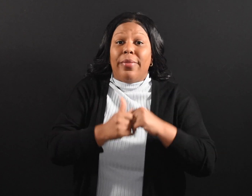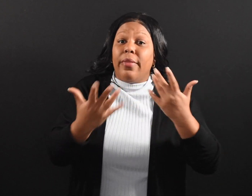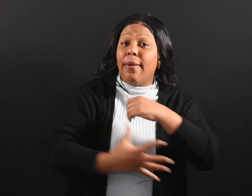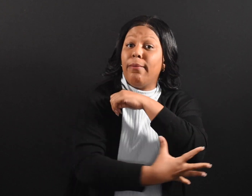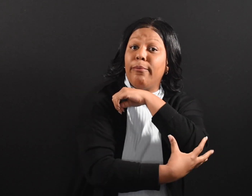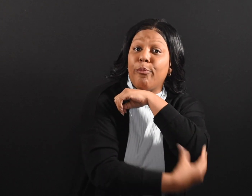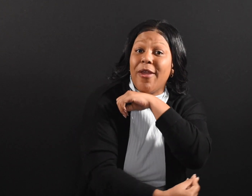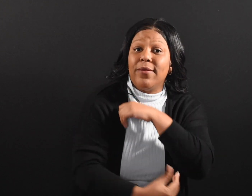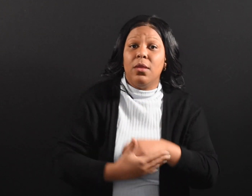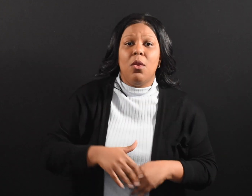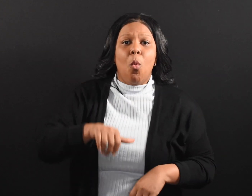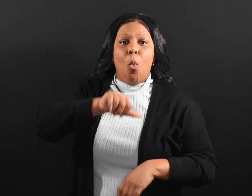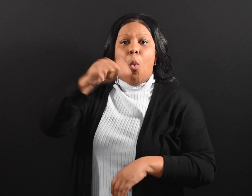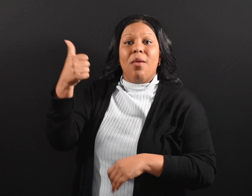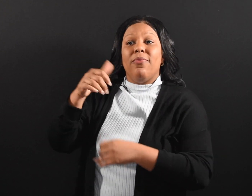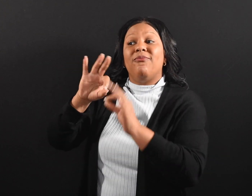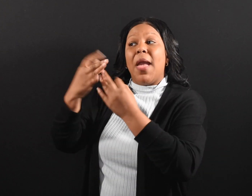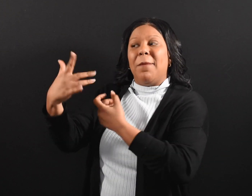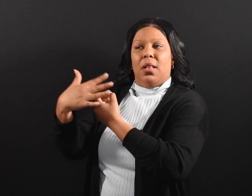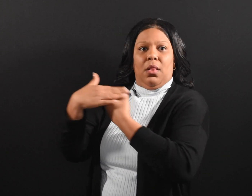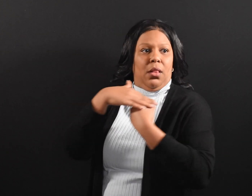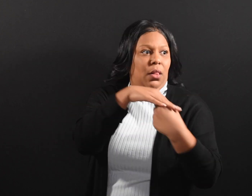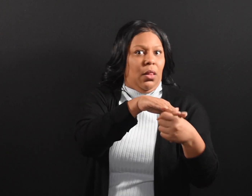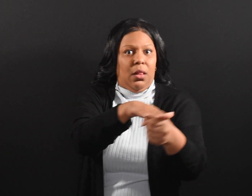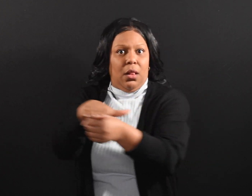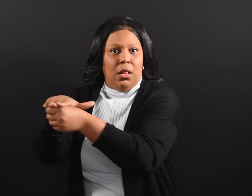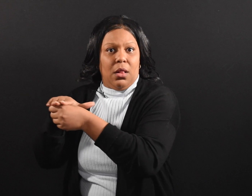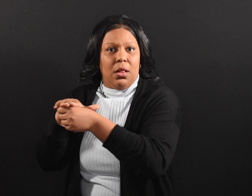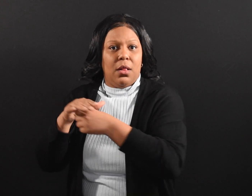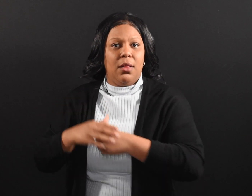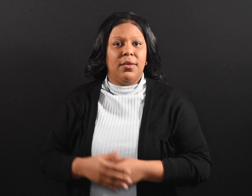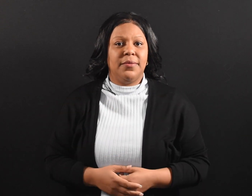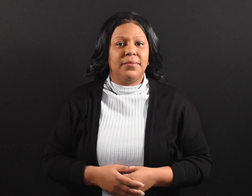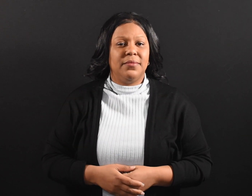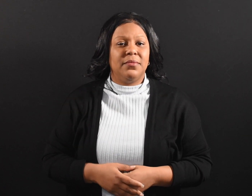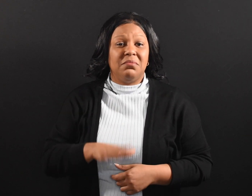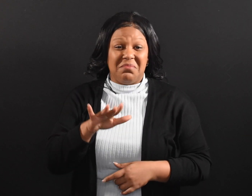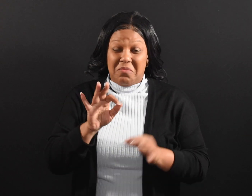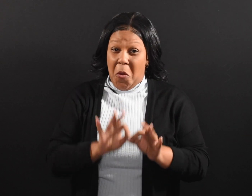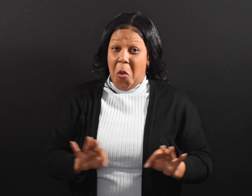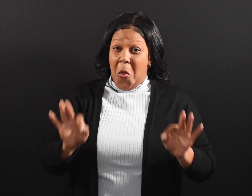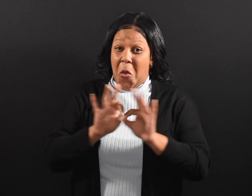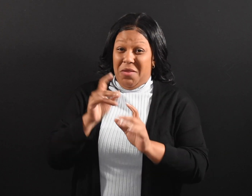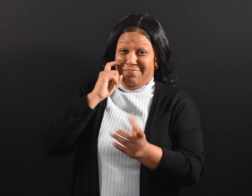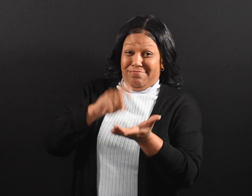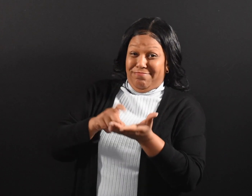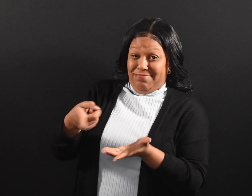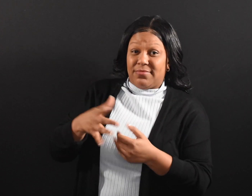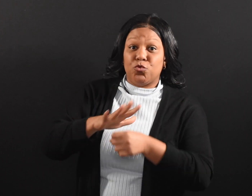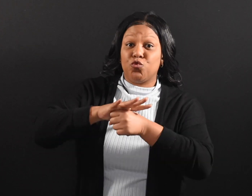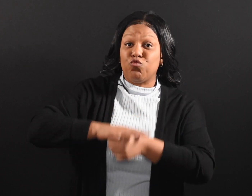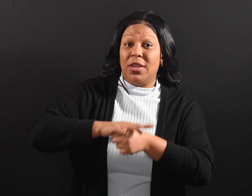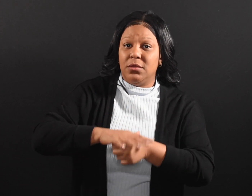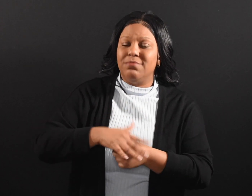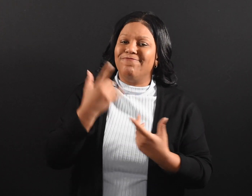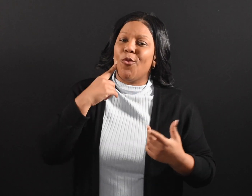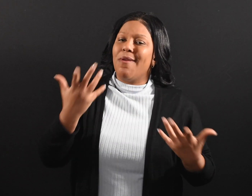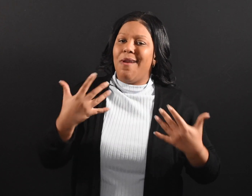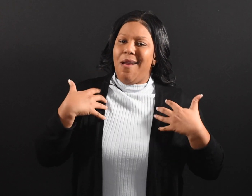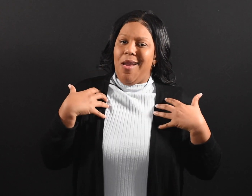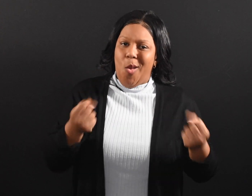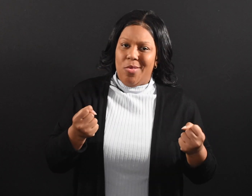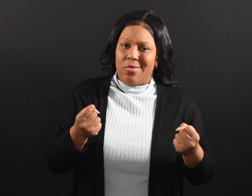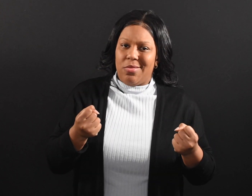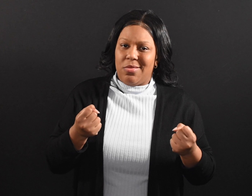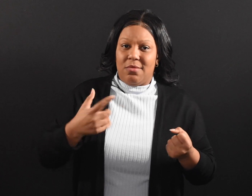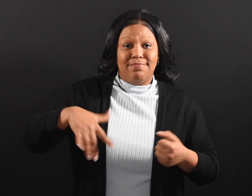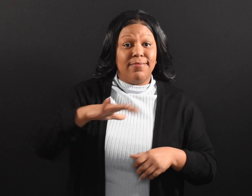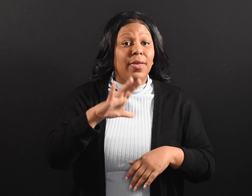or other family stressors. It is also very stressful for health care workers and